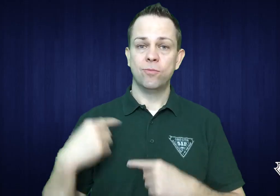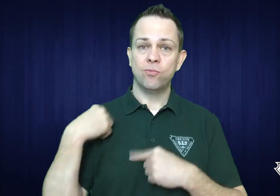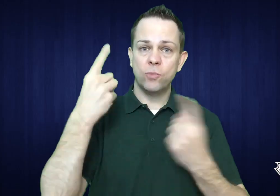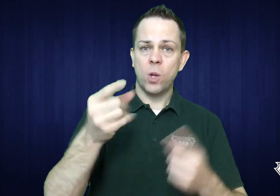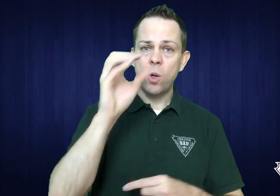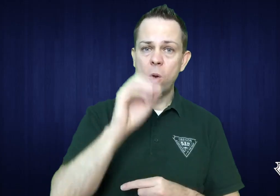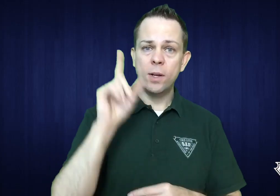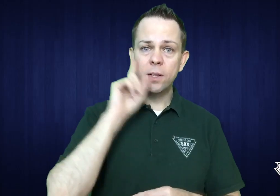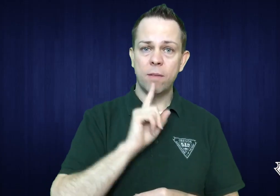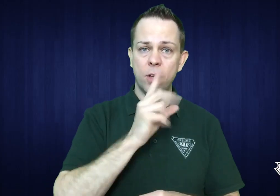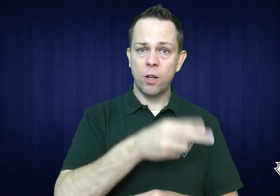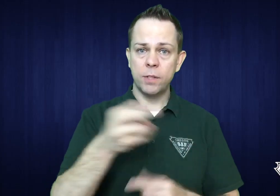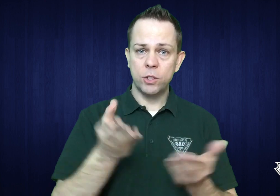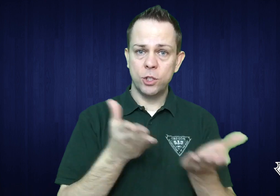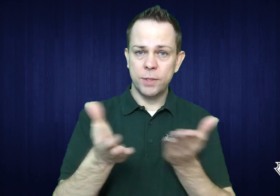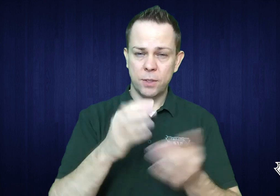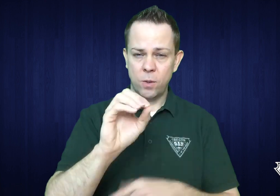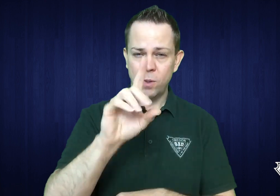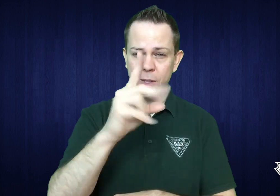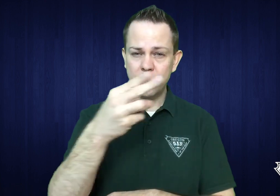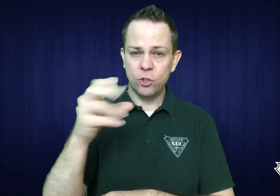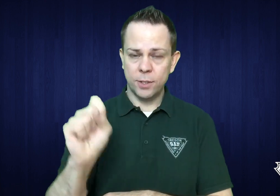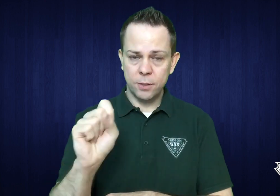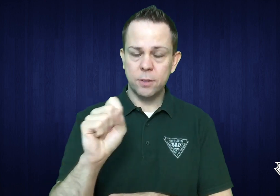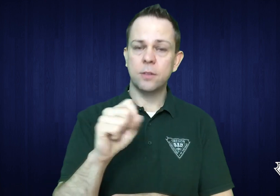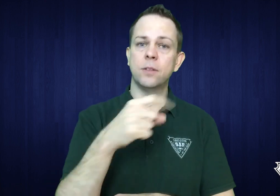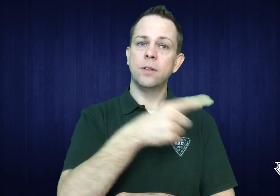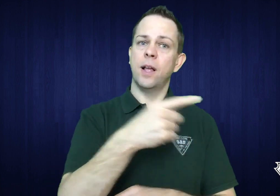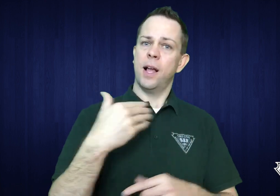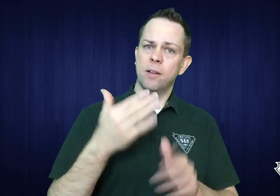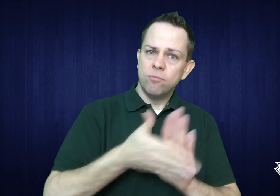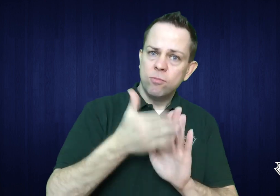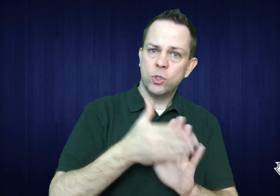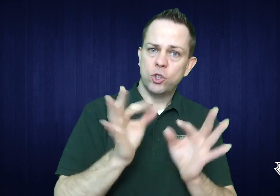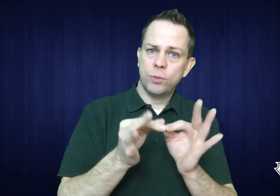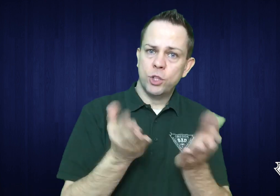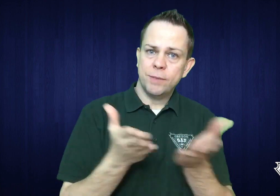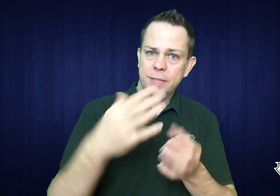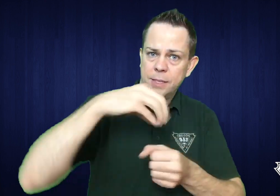Oregon Deaf and Hard Hearing Services has been operating